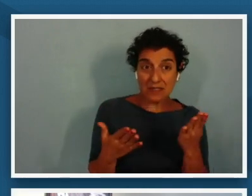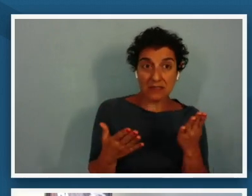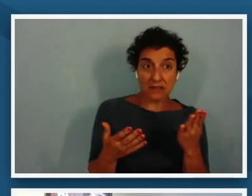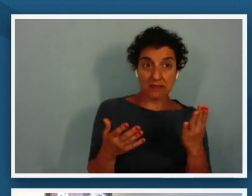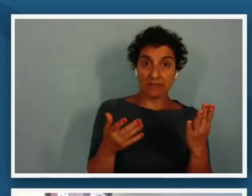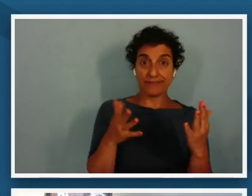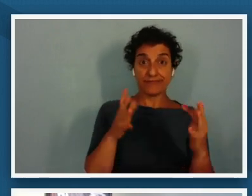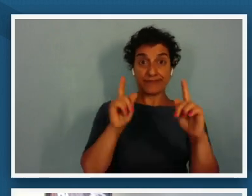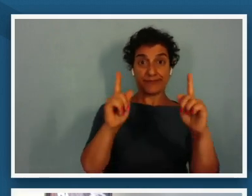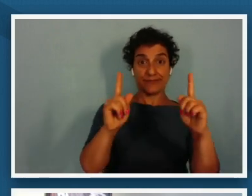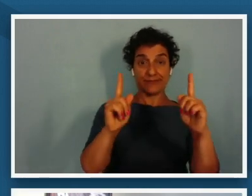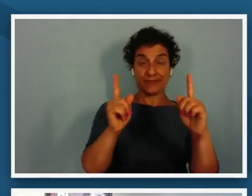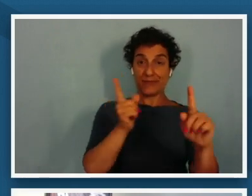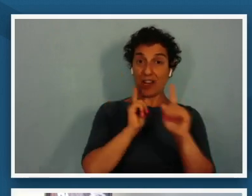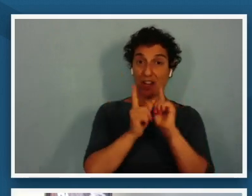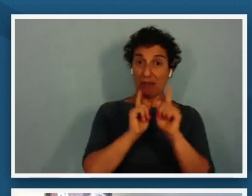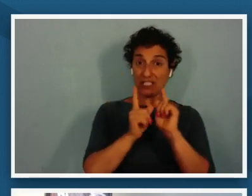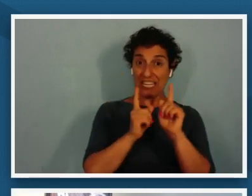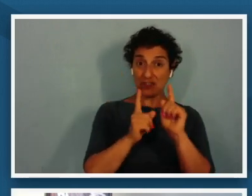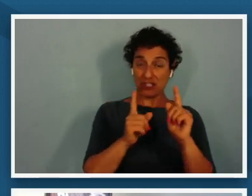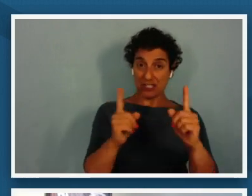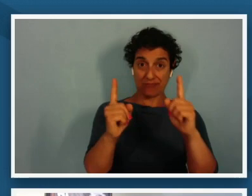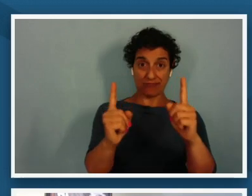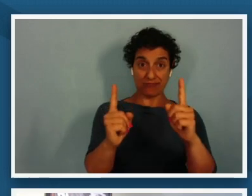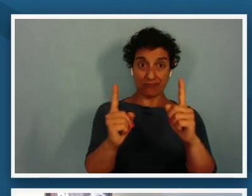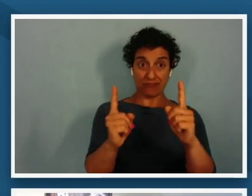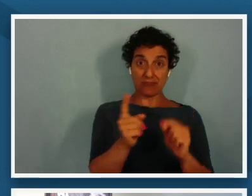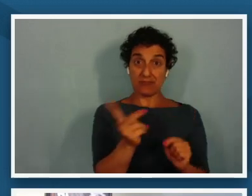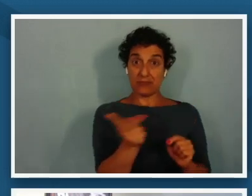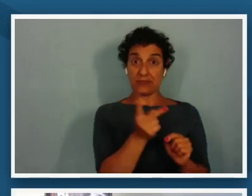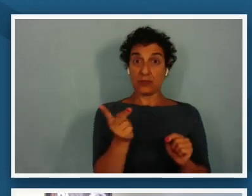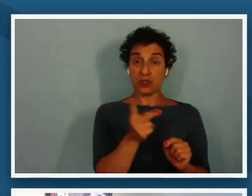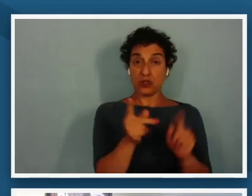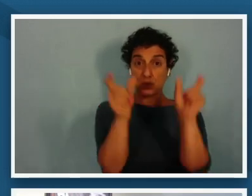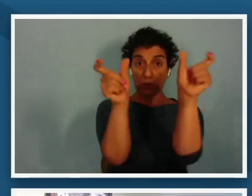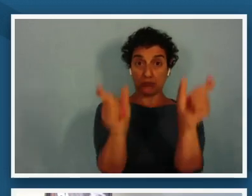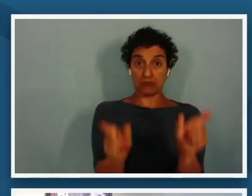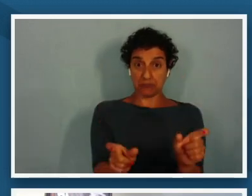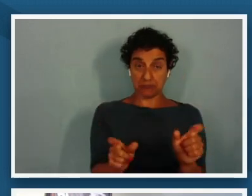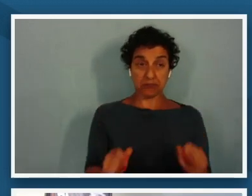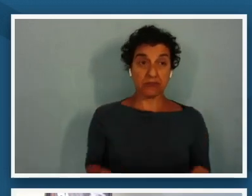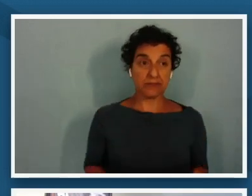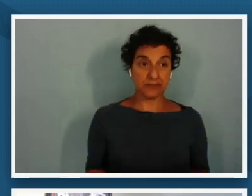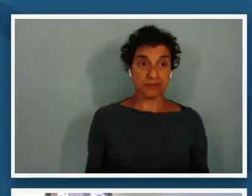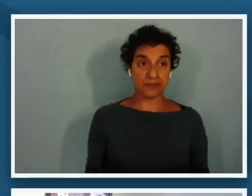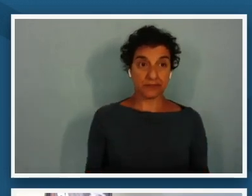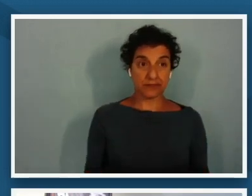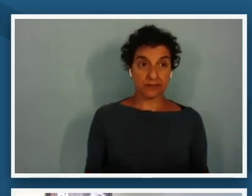um between our two subjects in the in the portion